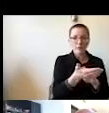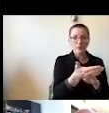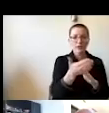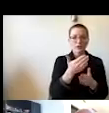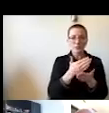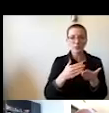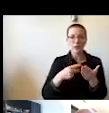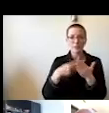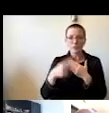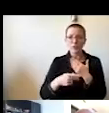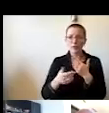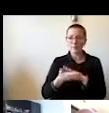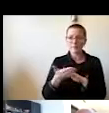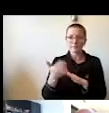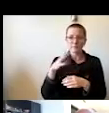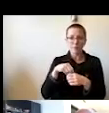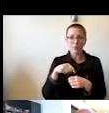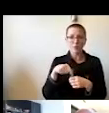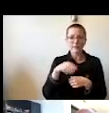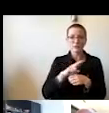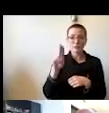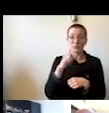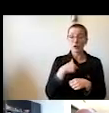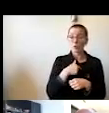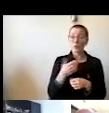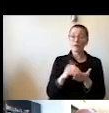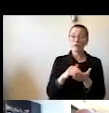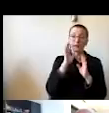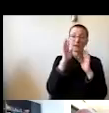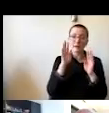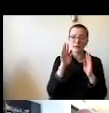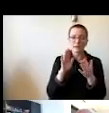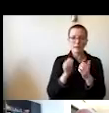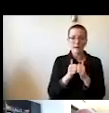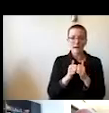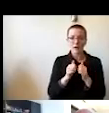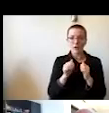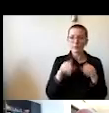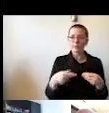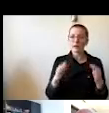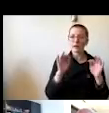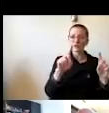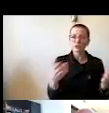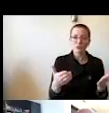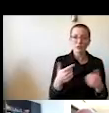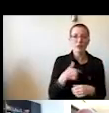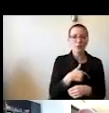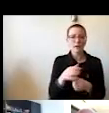We reinvented the educational experience here, we expanded access without sacrificing quality,